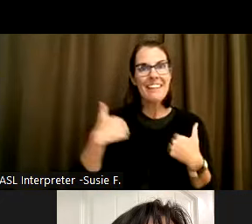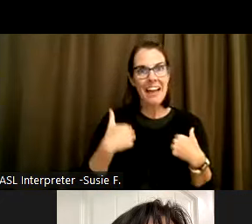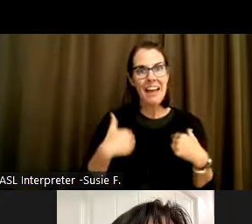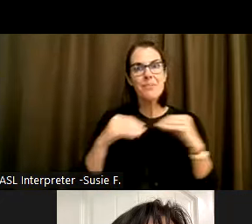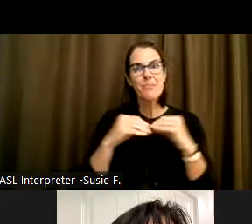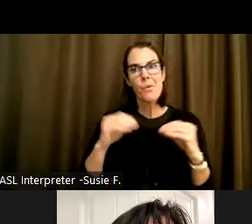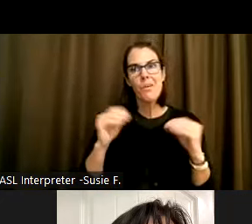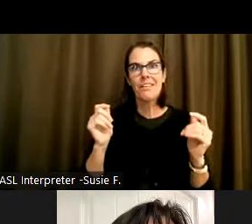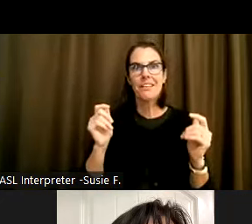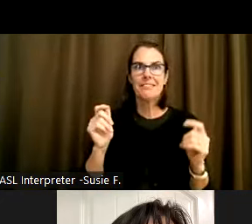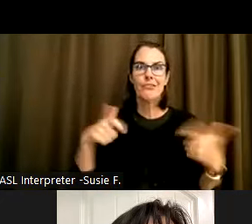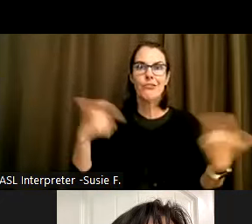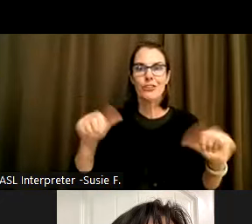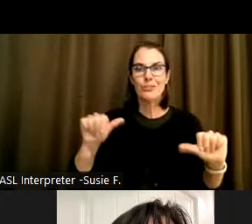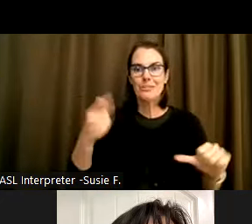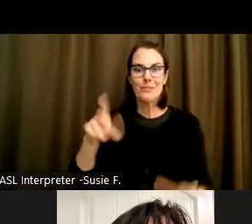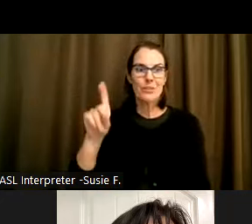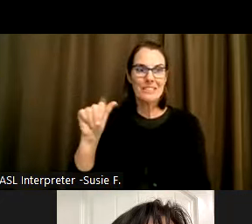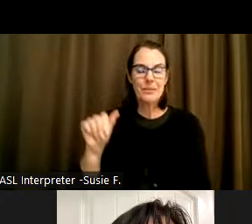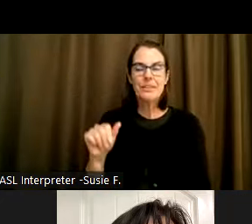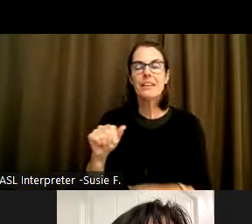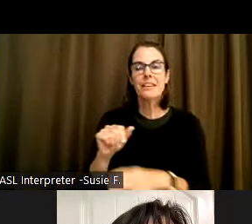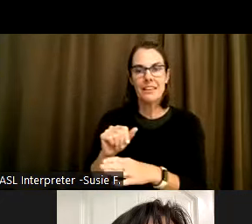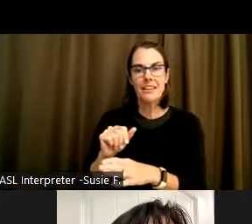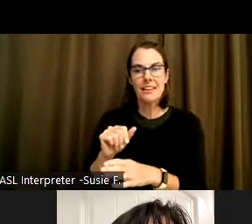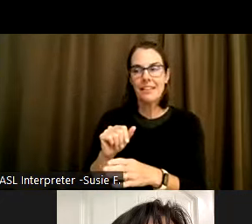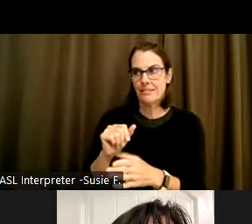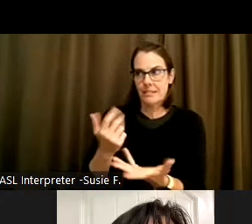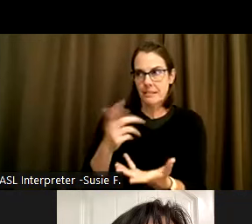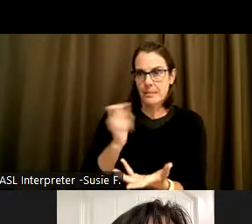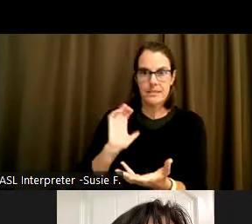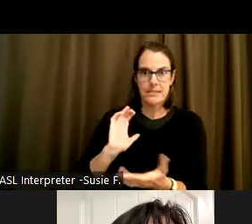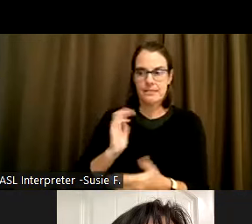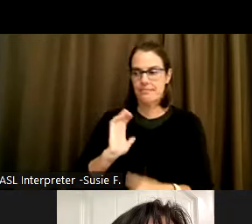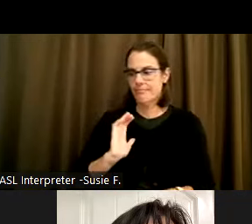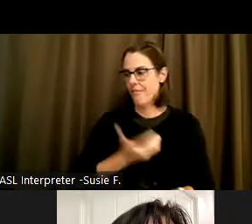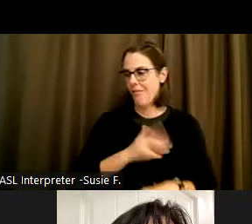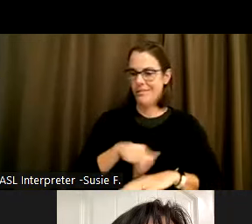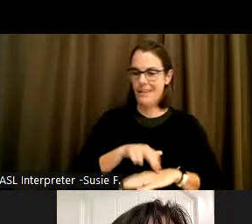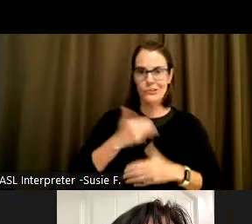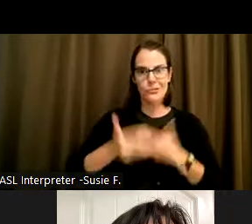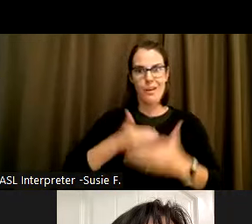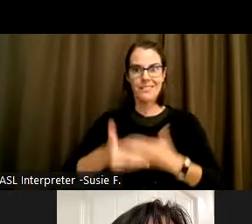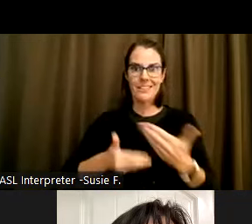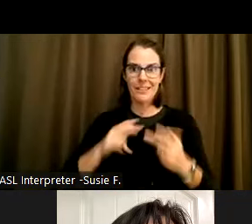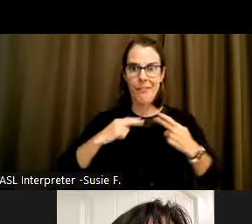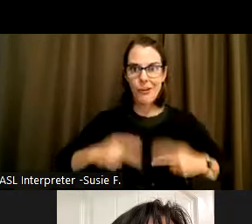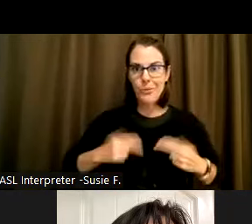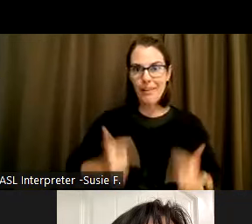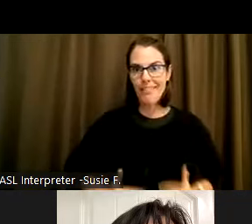of of disability just by the natural processes of of our human existence.